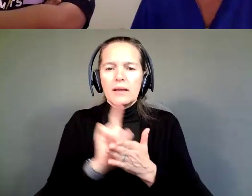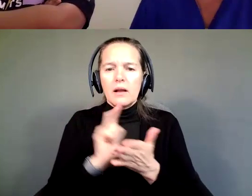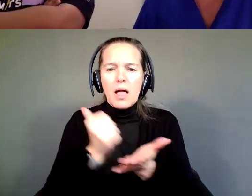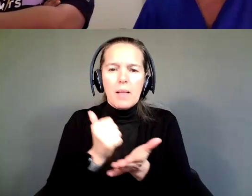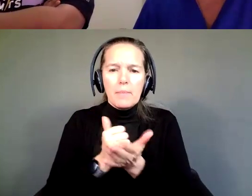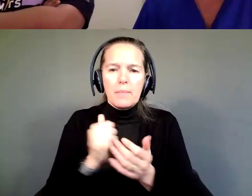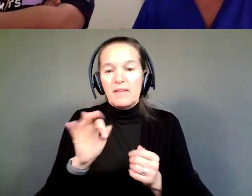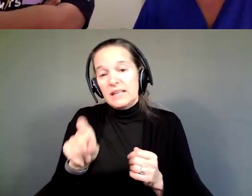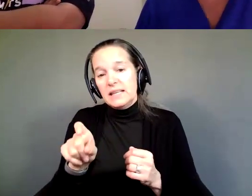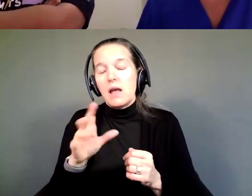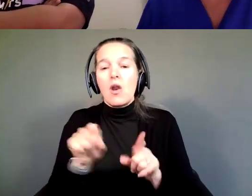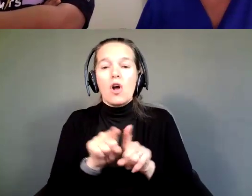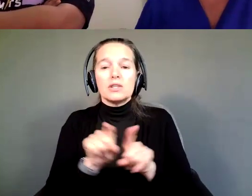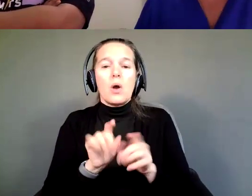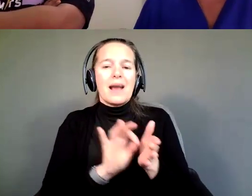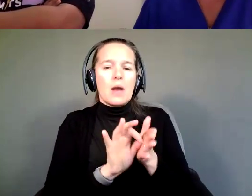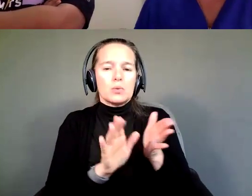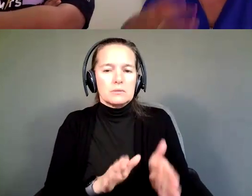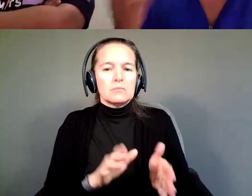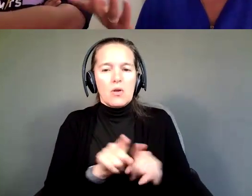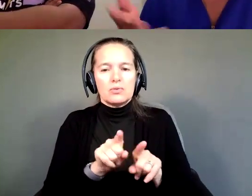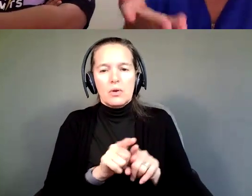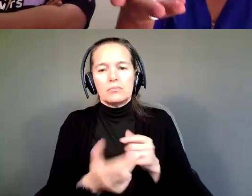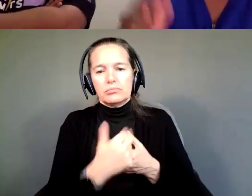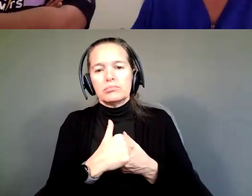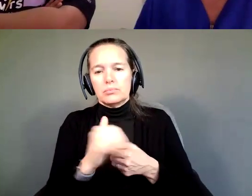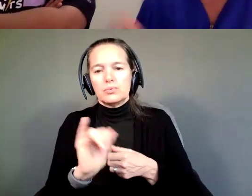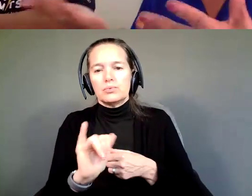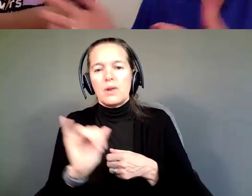Then, we also have an accountant that's come on board as well, because as Sheila said,